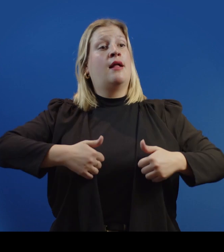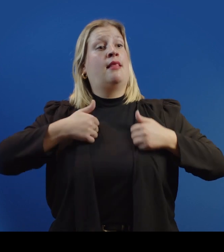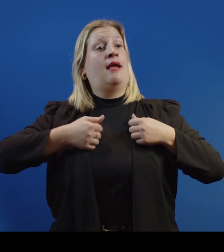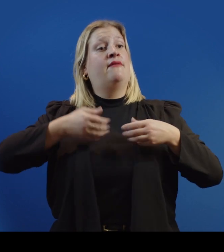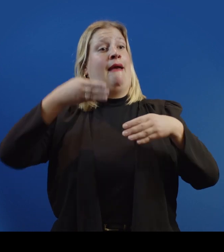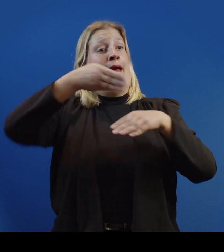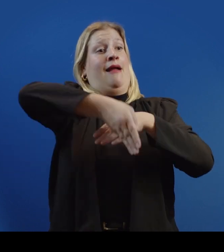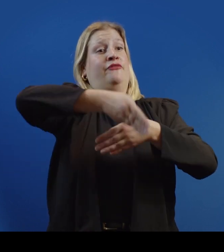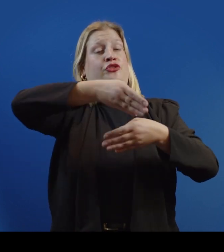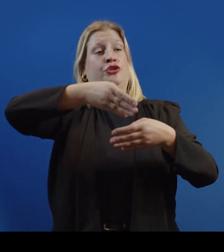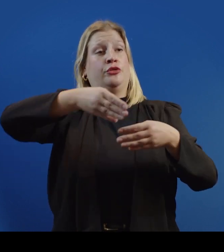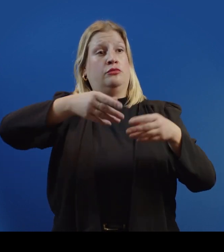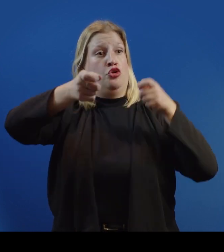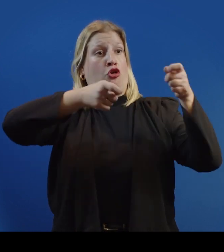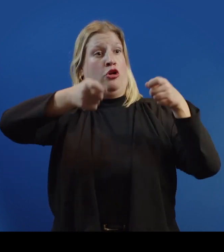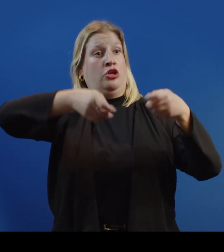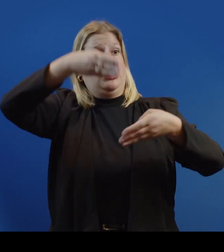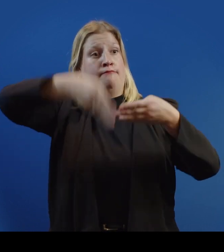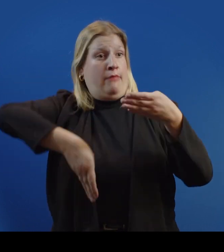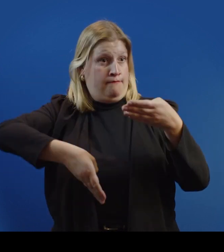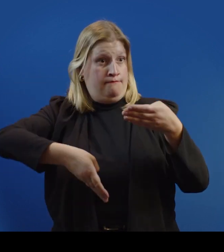[Narrator] Life after the guardianship termination.